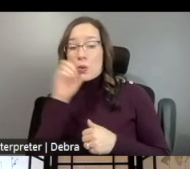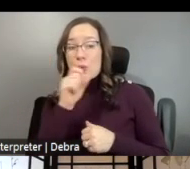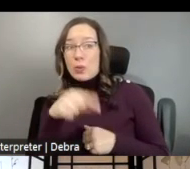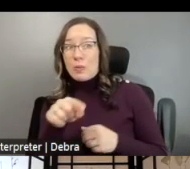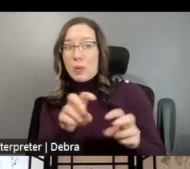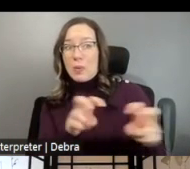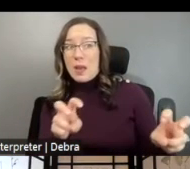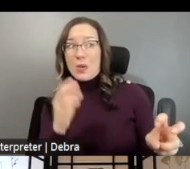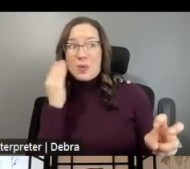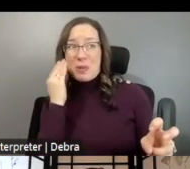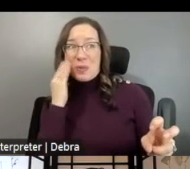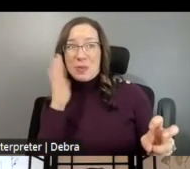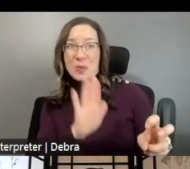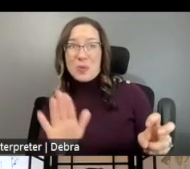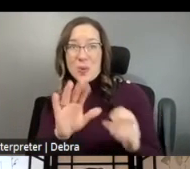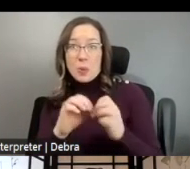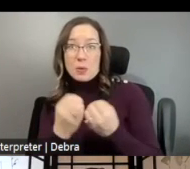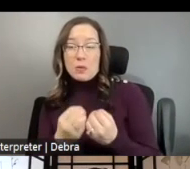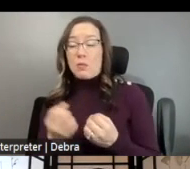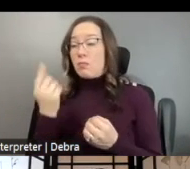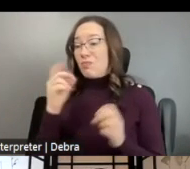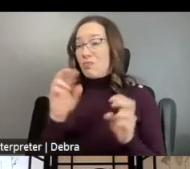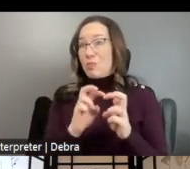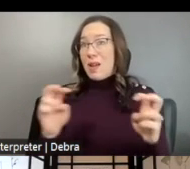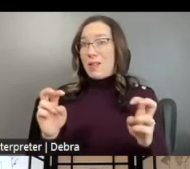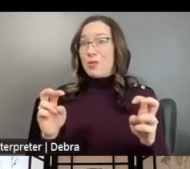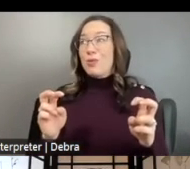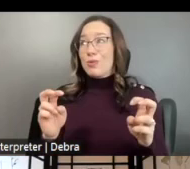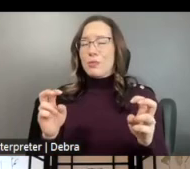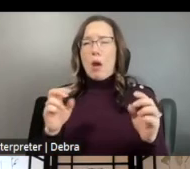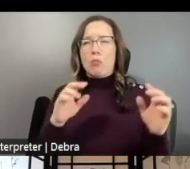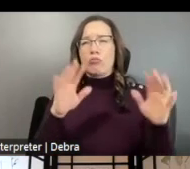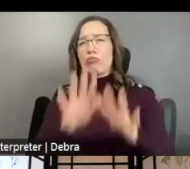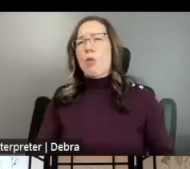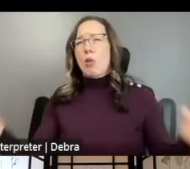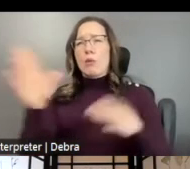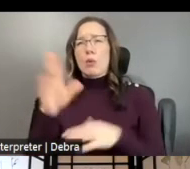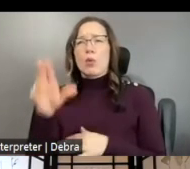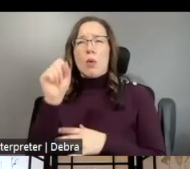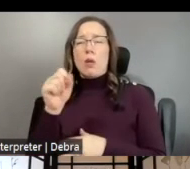ORGANIZATION. OUR PANELS ARE MADE UP OF PEOPLE FROM ALL OVER THE COUNTRY WITH EXPERIENCE IN MANY